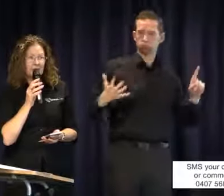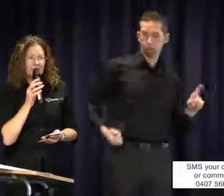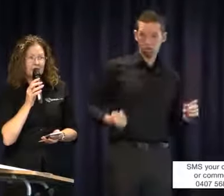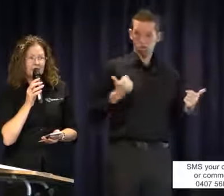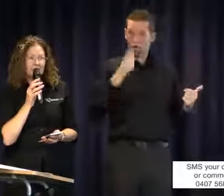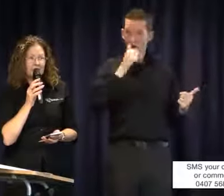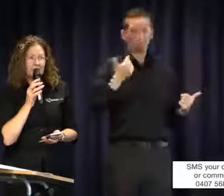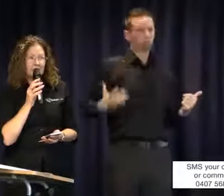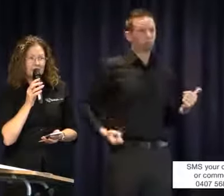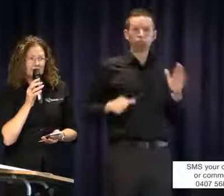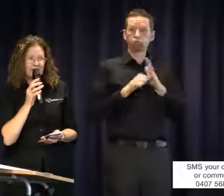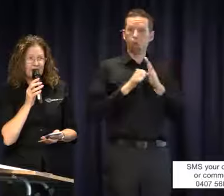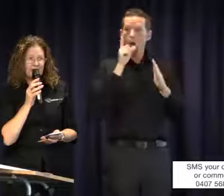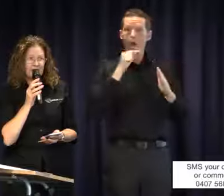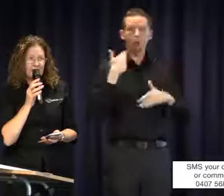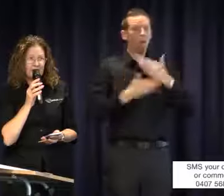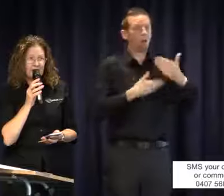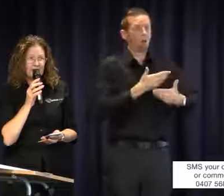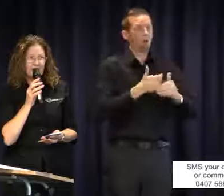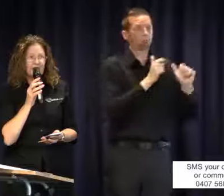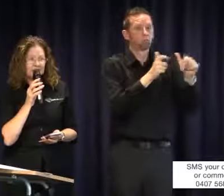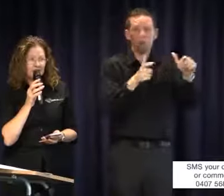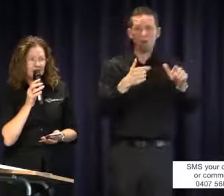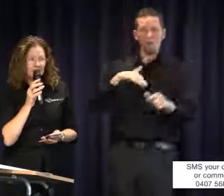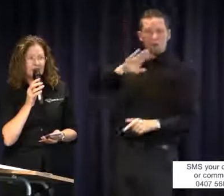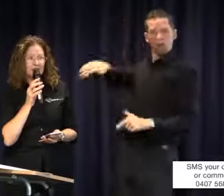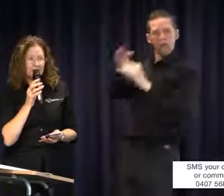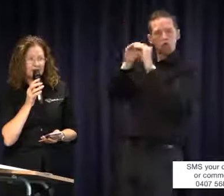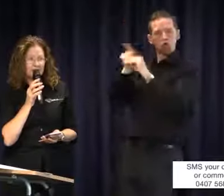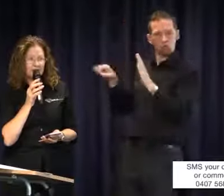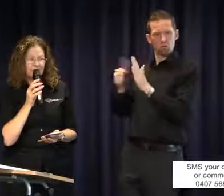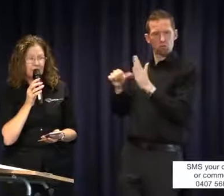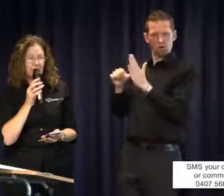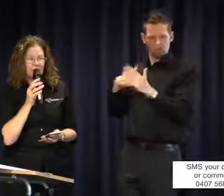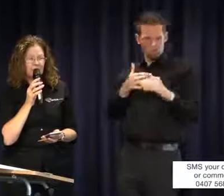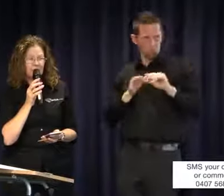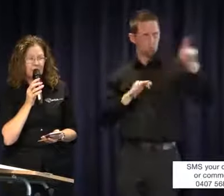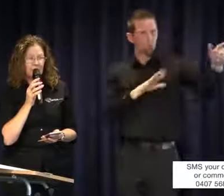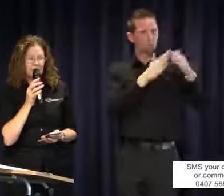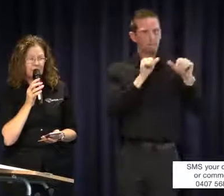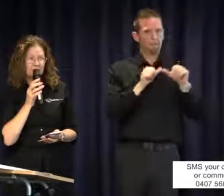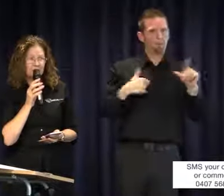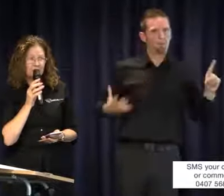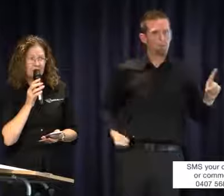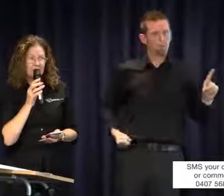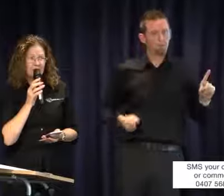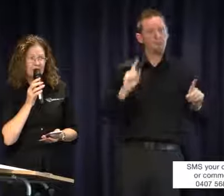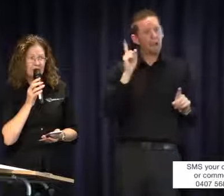by going into those particular domains, whereas now if interpreters went to work in schools